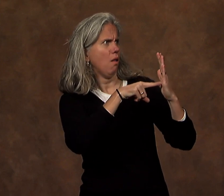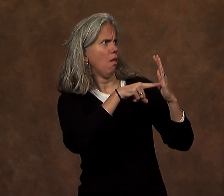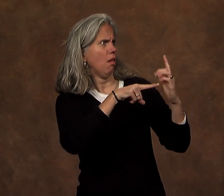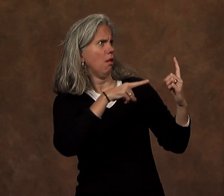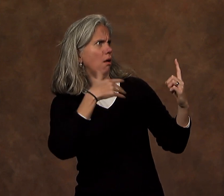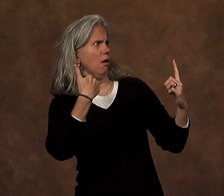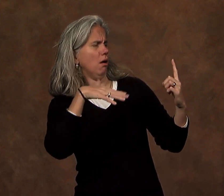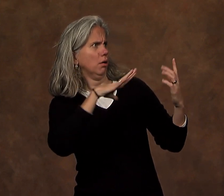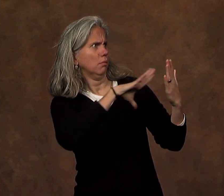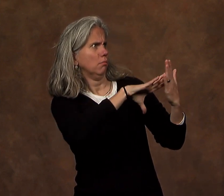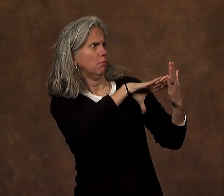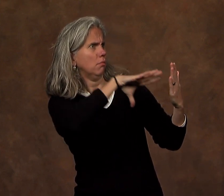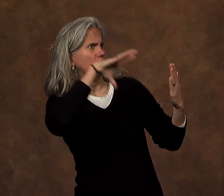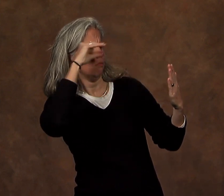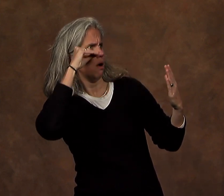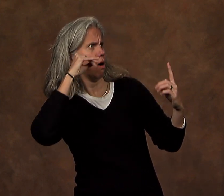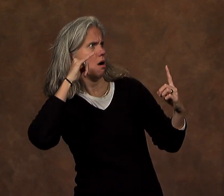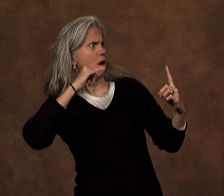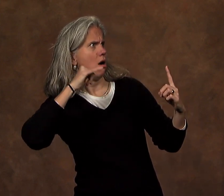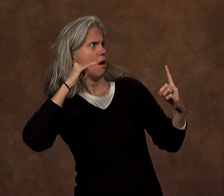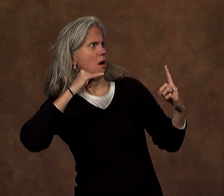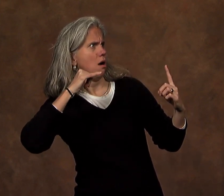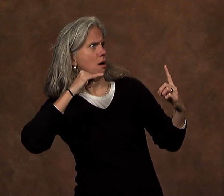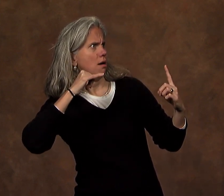who are facing similar crises.